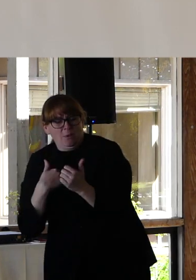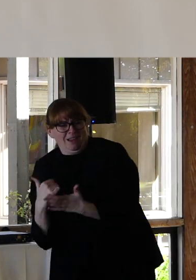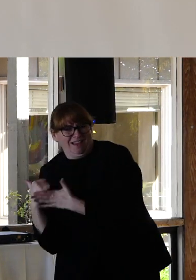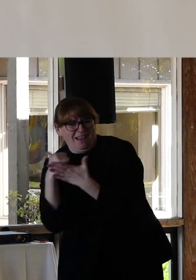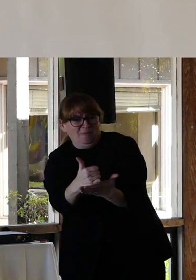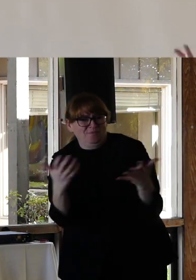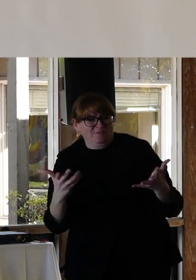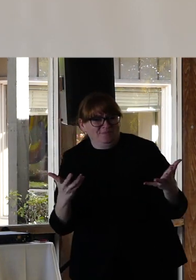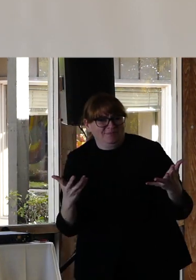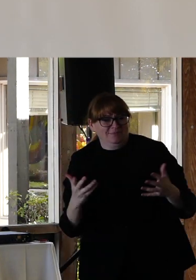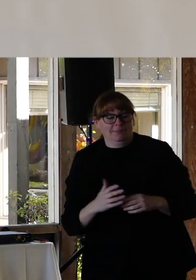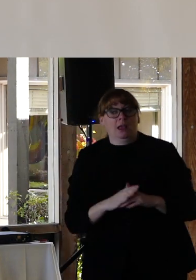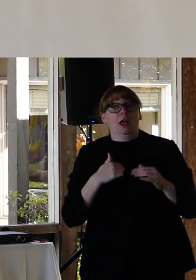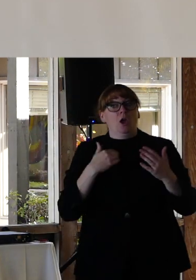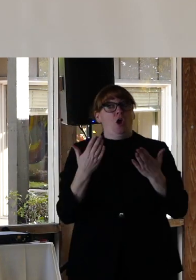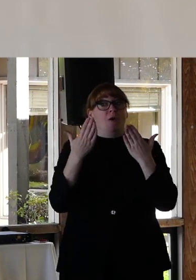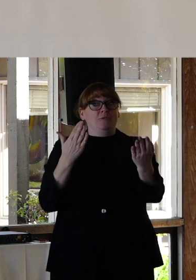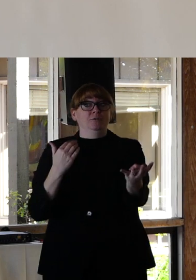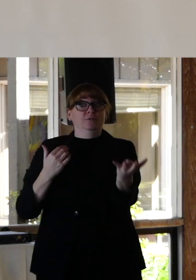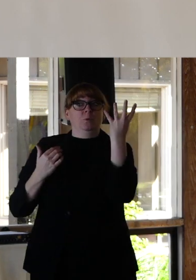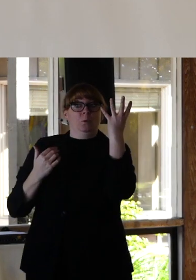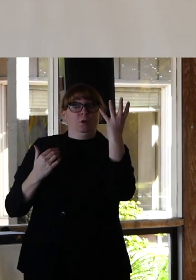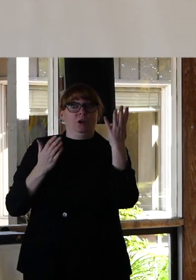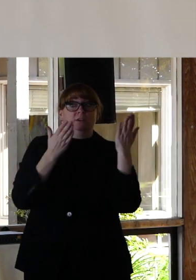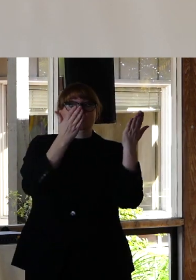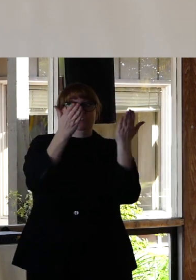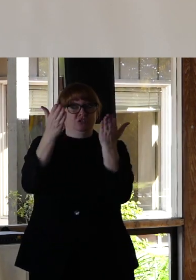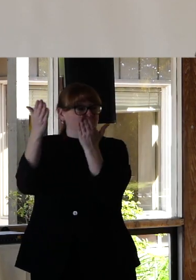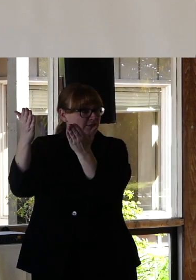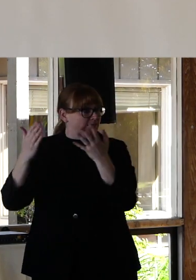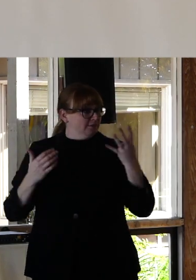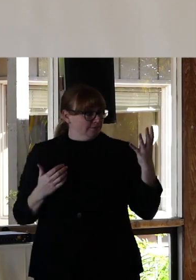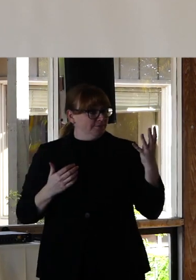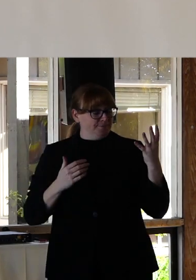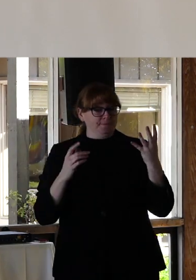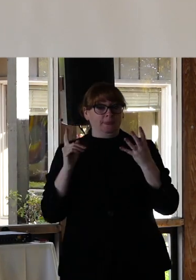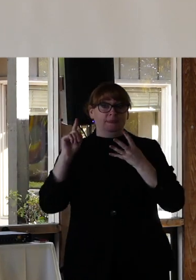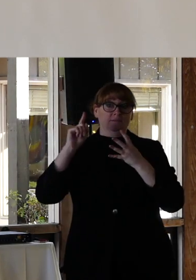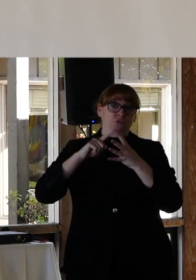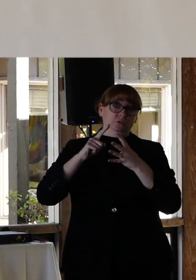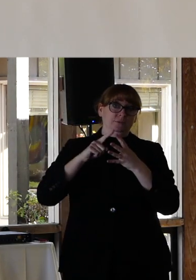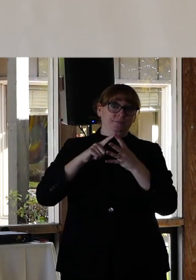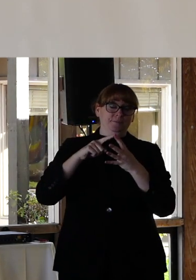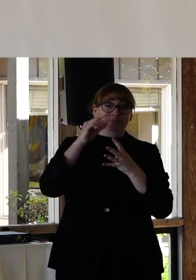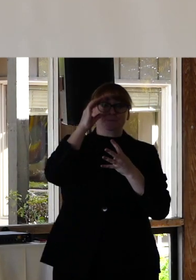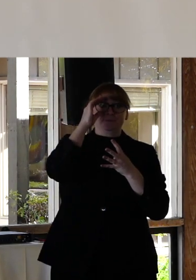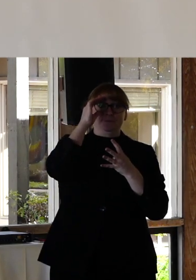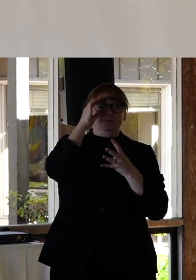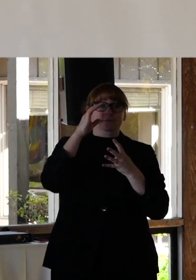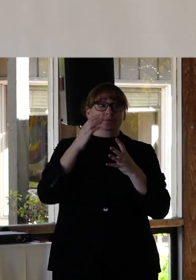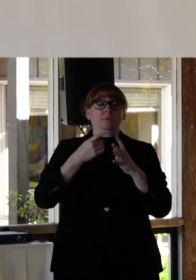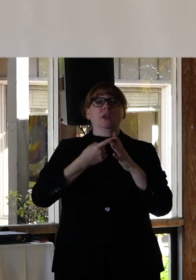I would offer four suggestions. Firstly, start off with self reflection.